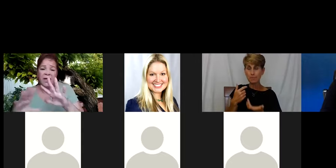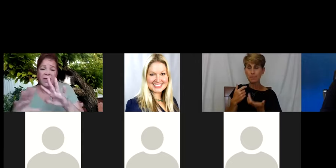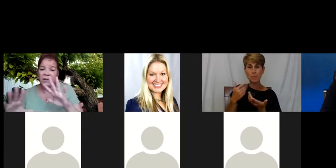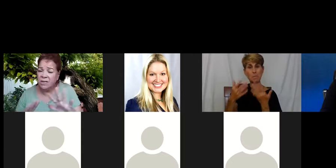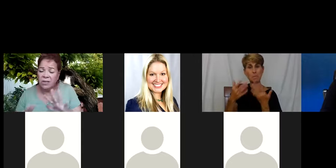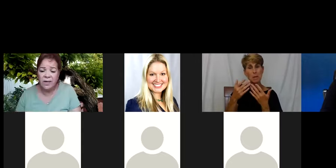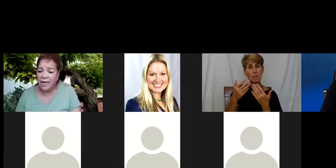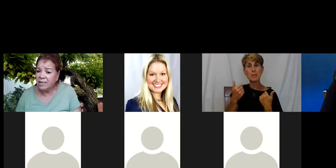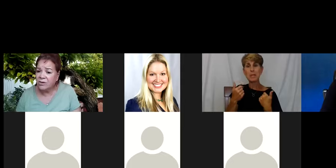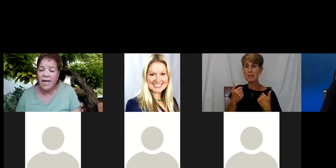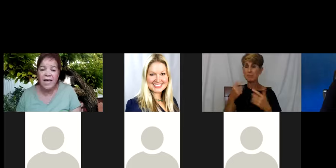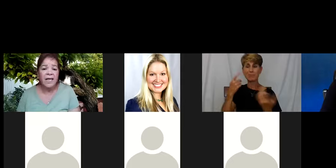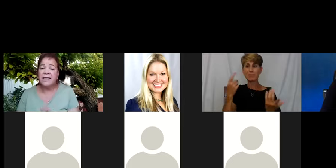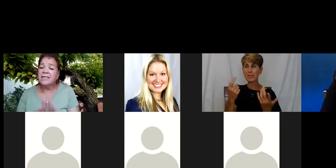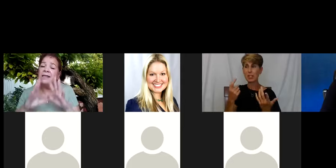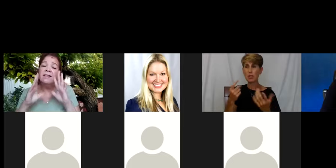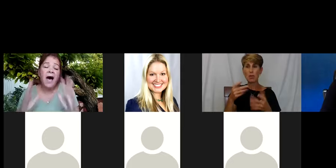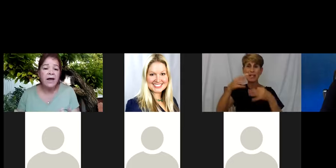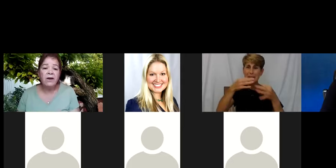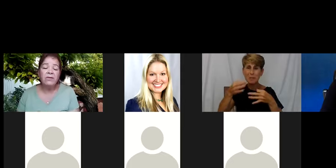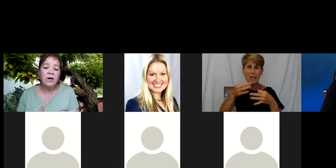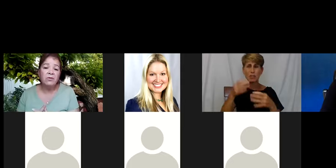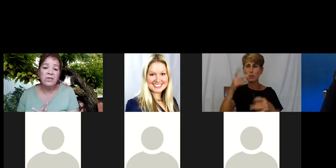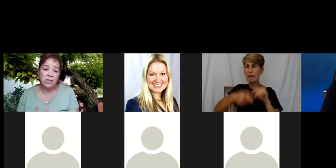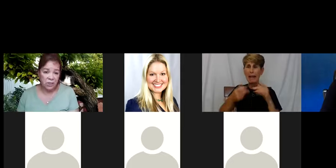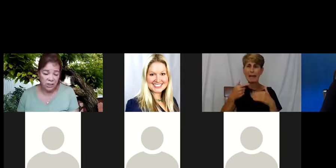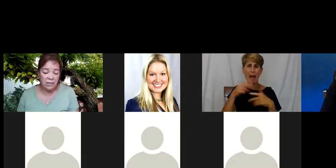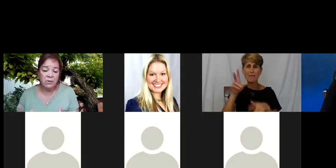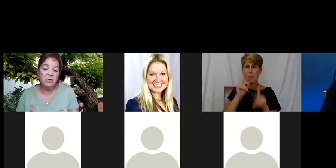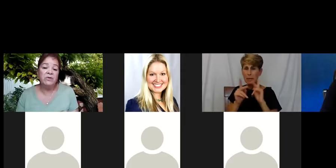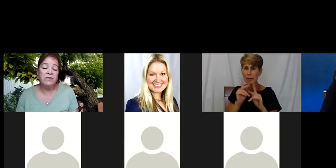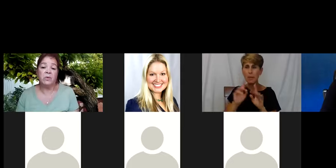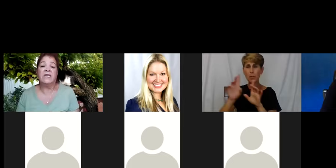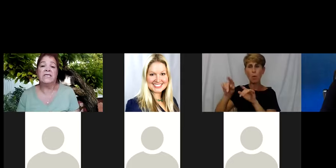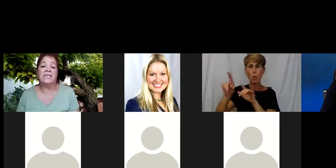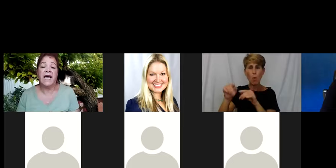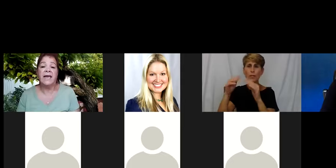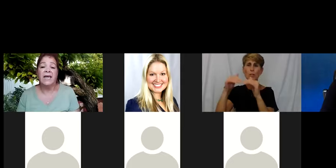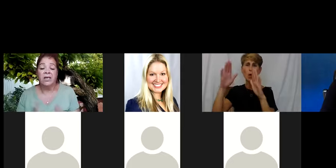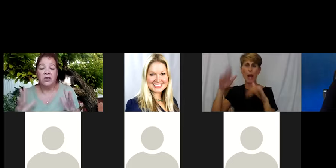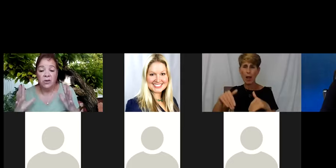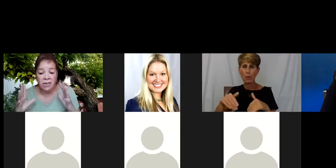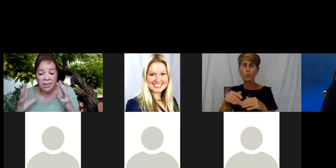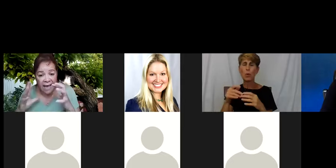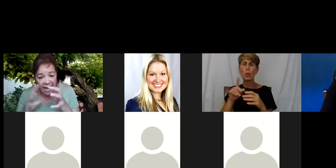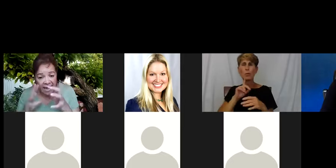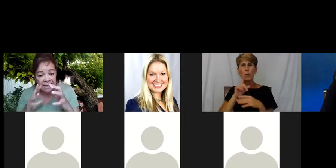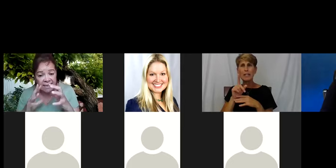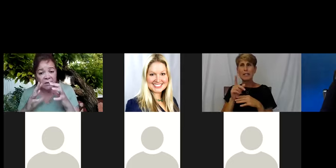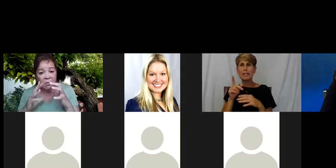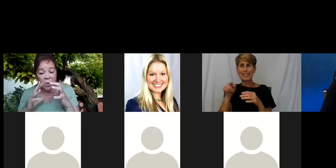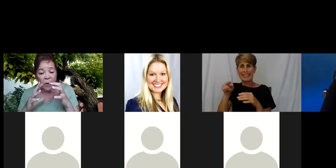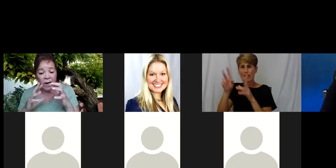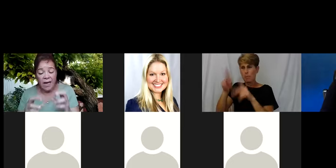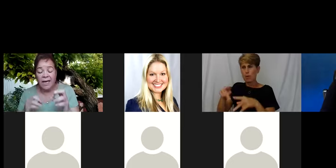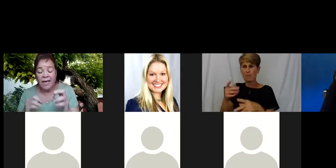You can't do this, you can't do that. That's a lot of restrictions when you move someone inside. So you tend to isolate them more.